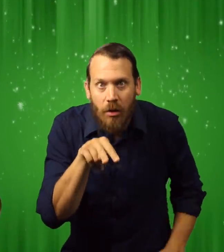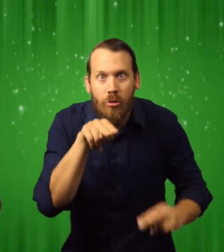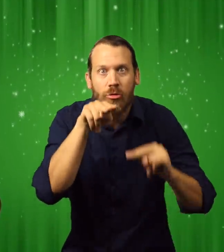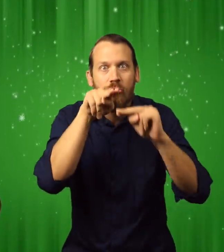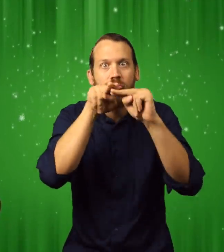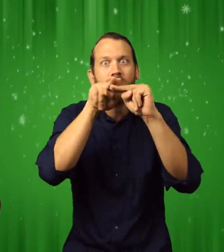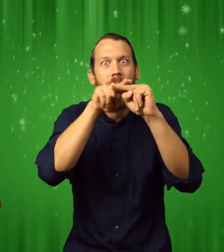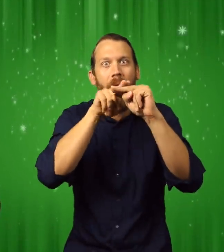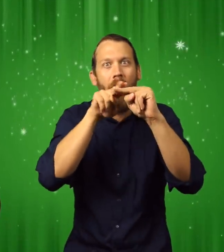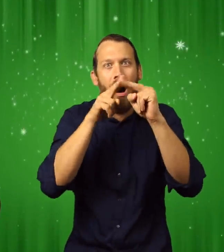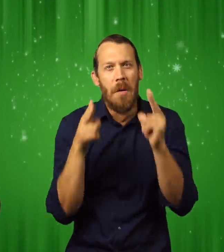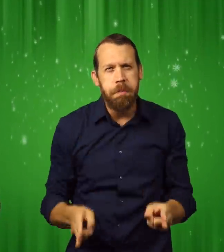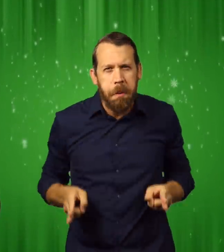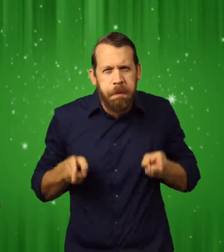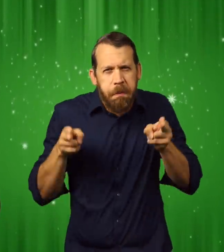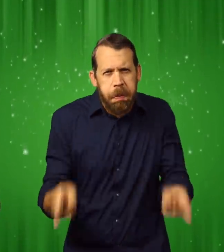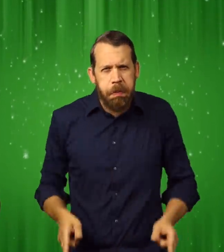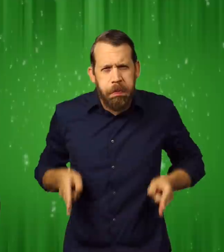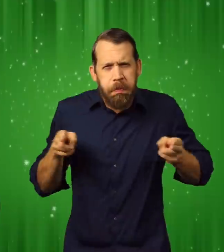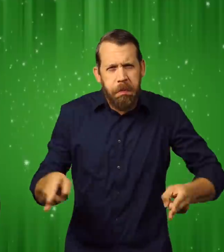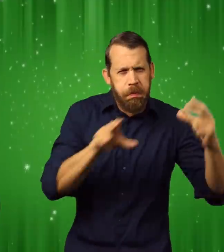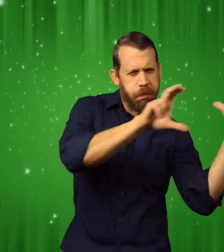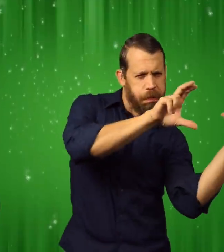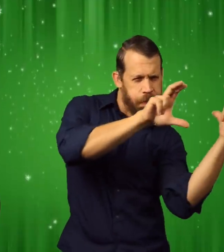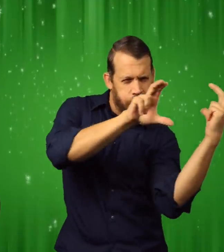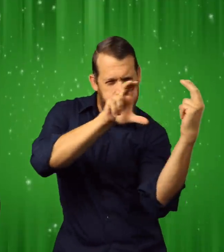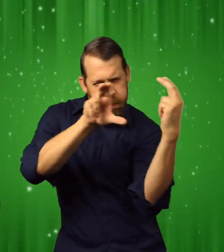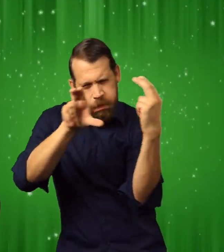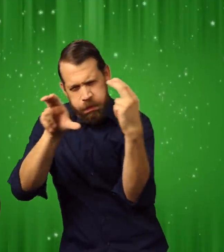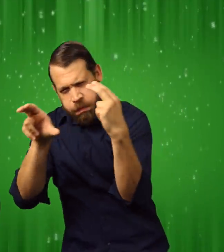From outside came the sounds of hissing steam and squeaking metal.